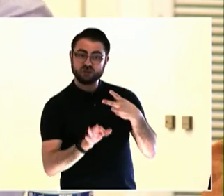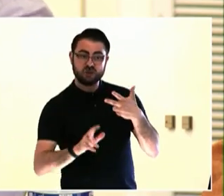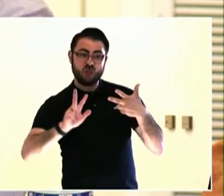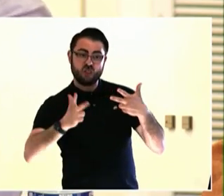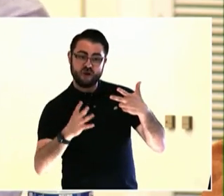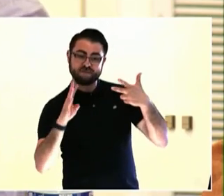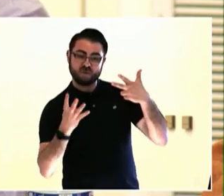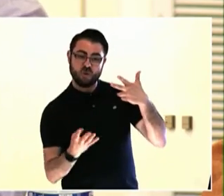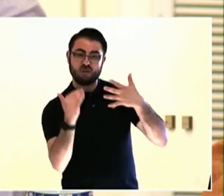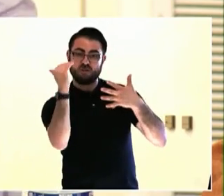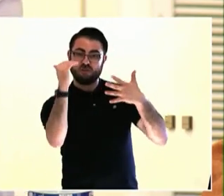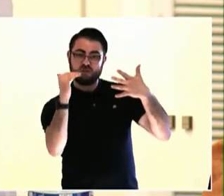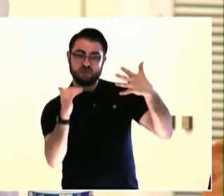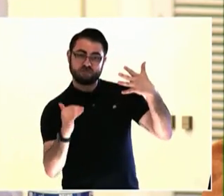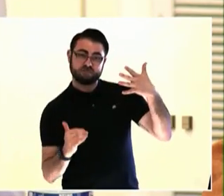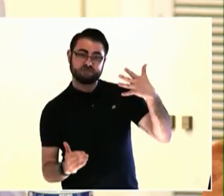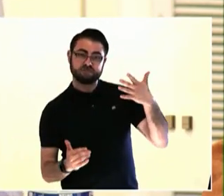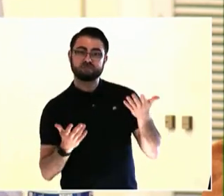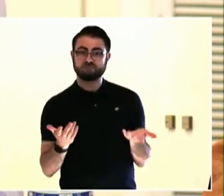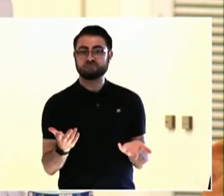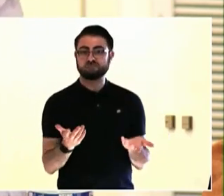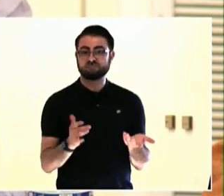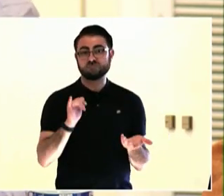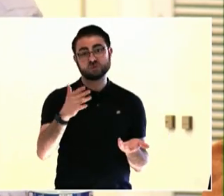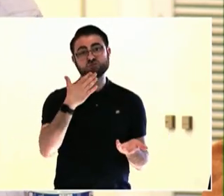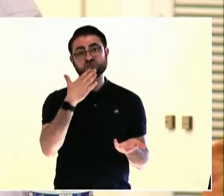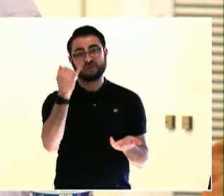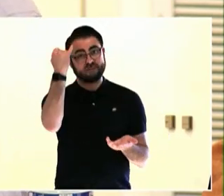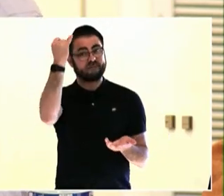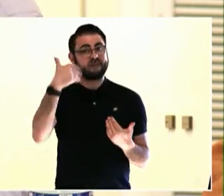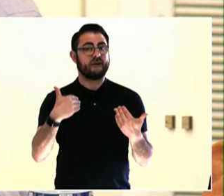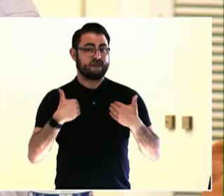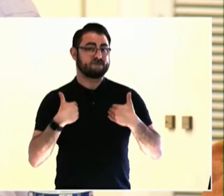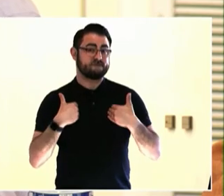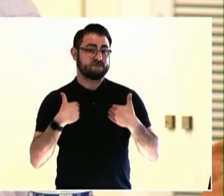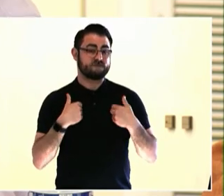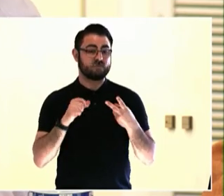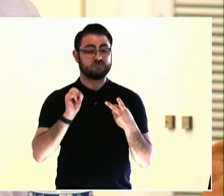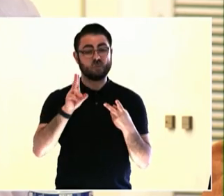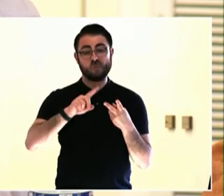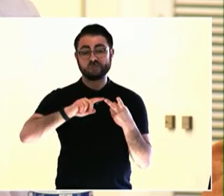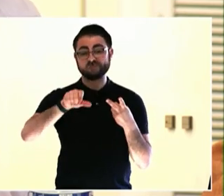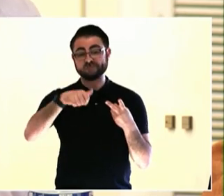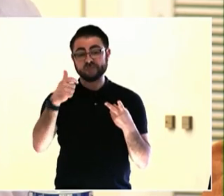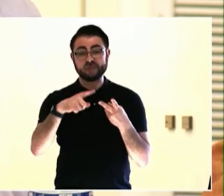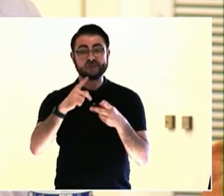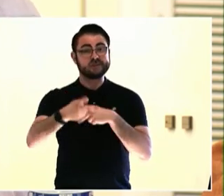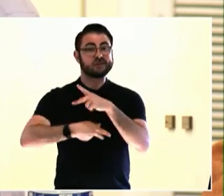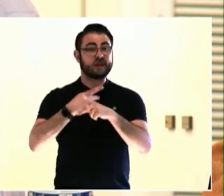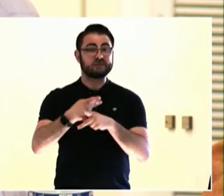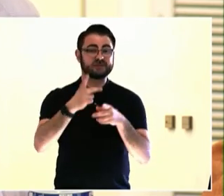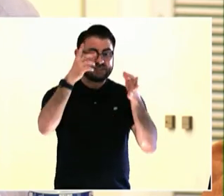Mom, you know, not just to -- English learners but for people who might not read at a certain